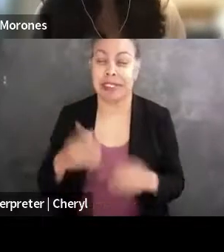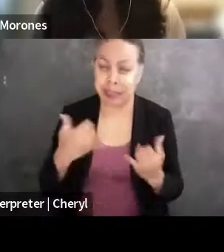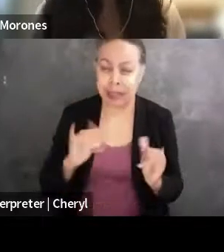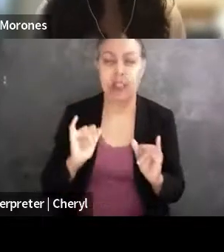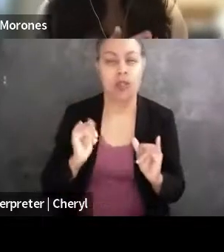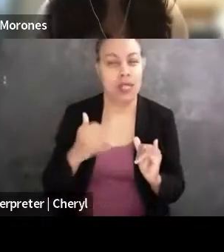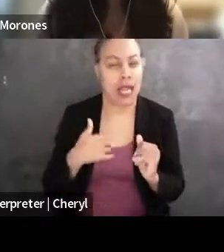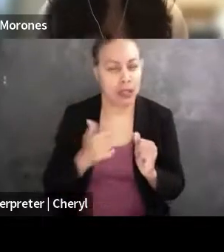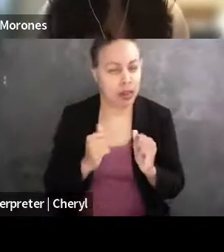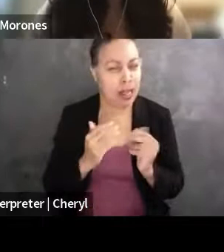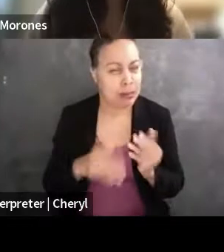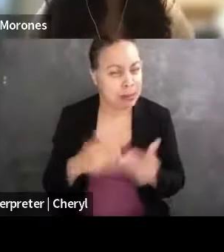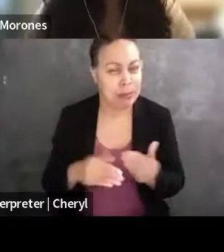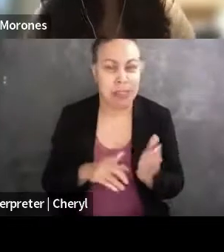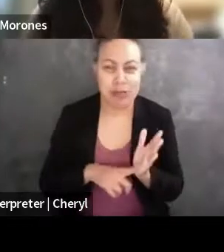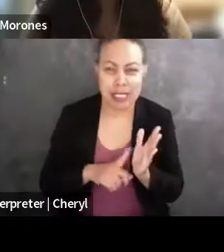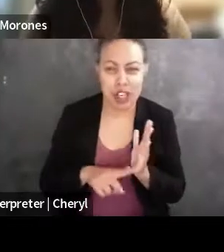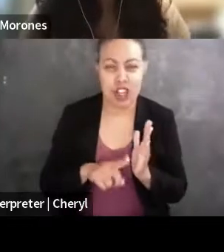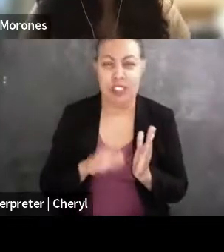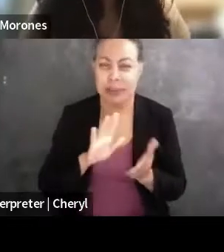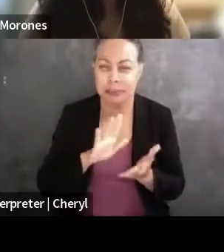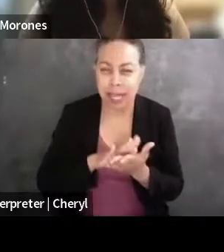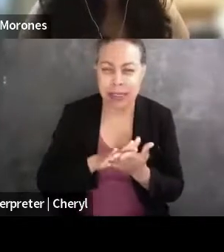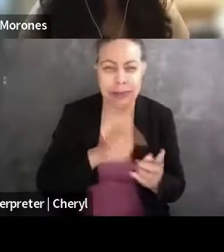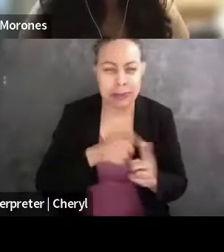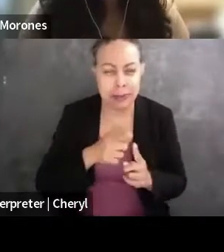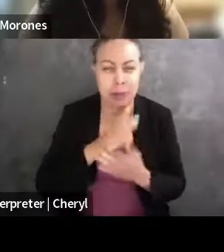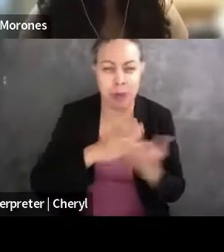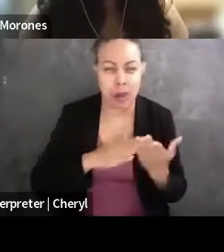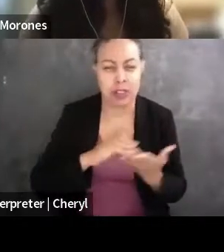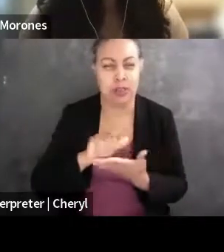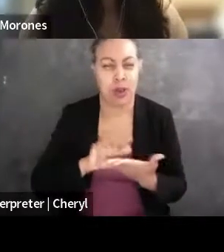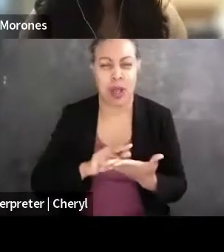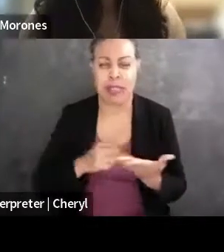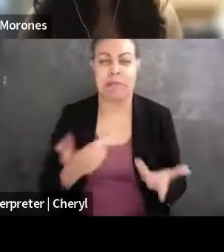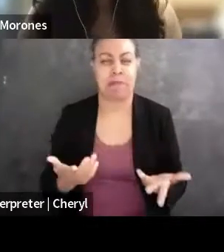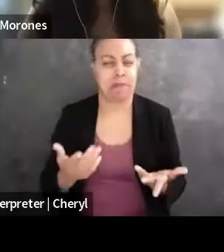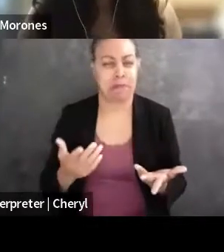of the research, academic aspects of law, that, compared to when I was doing litigation,